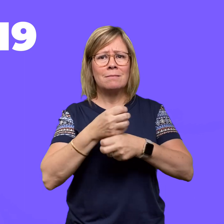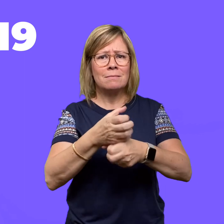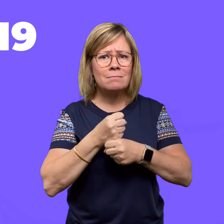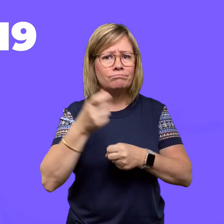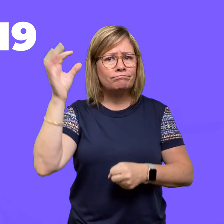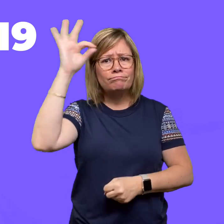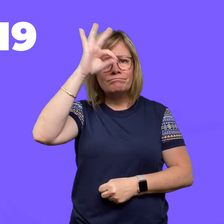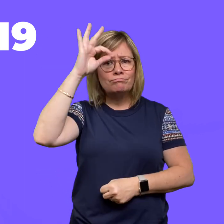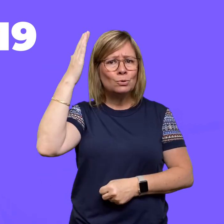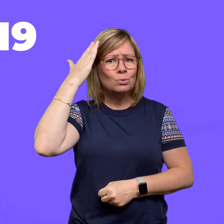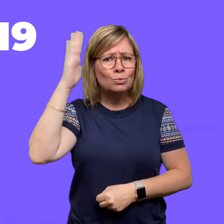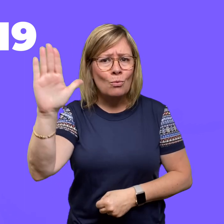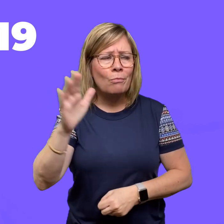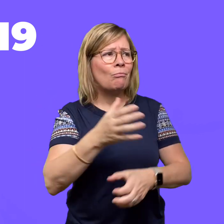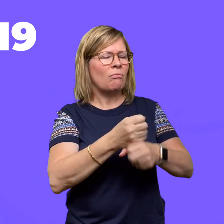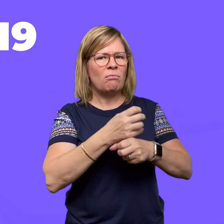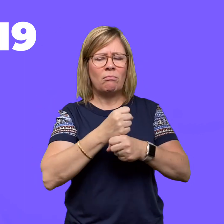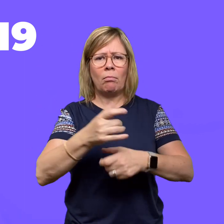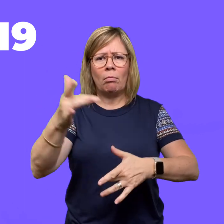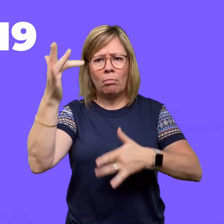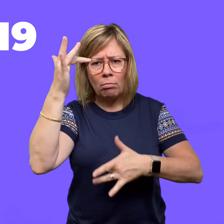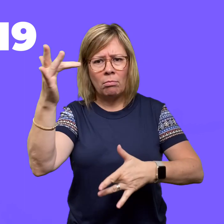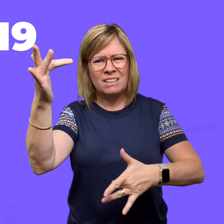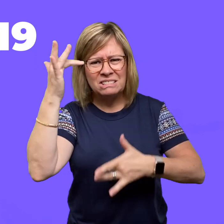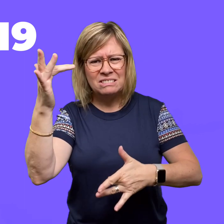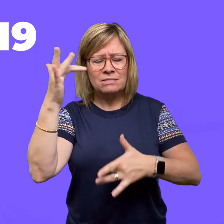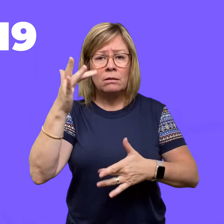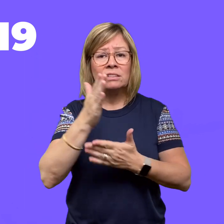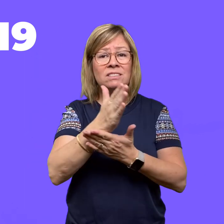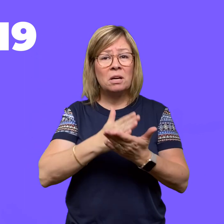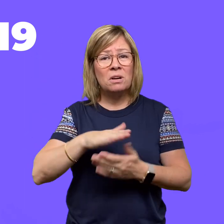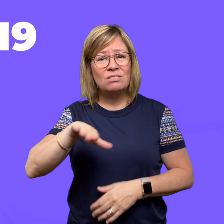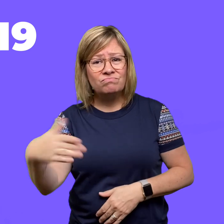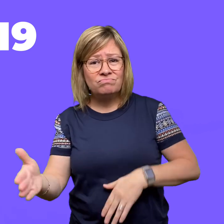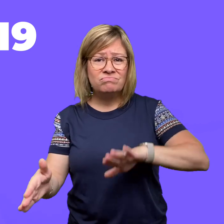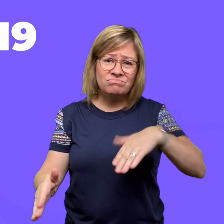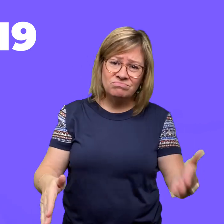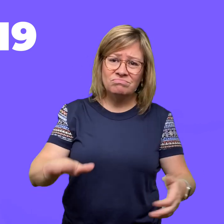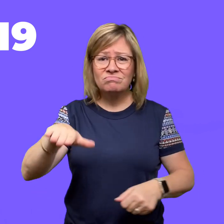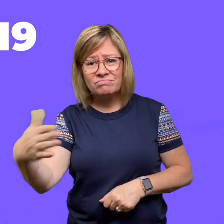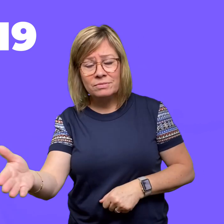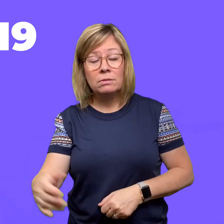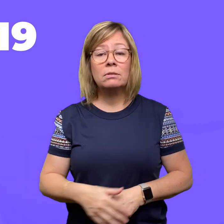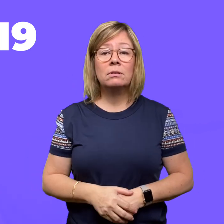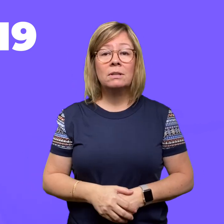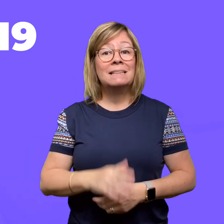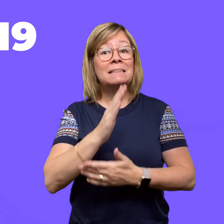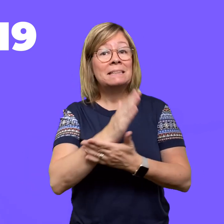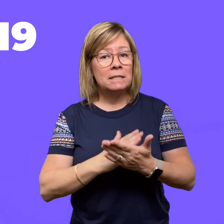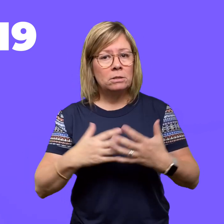People started getting Covid-19, becoming ill, and some fatalities occurred due to this.